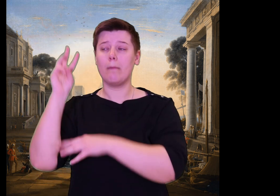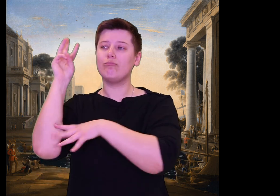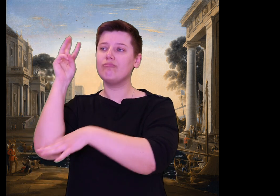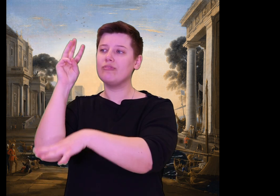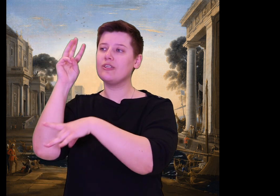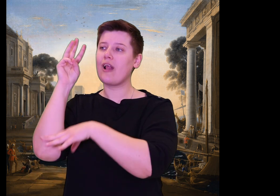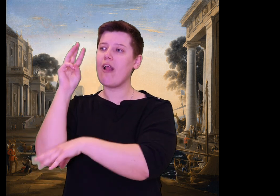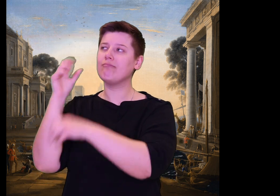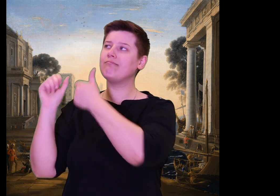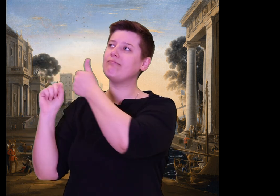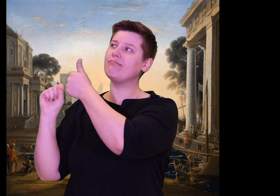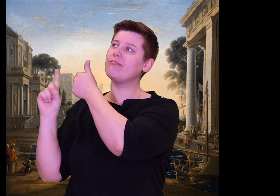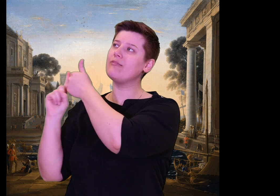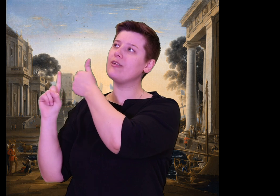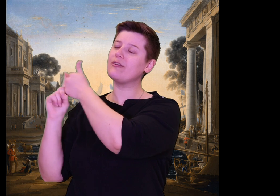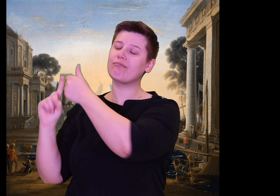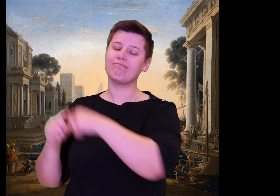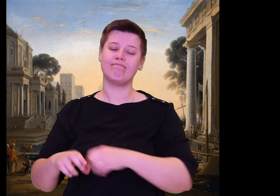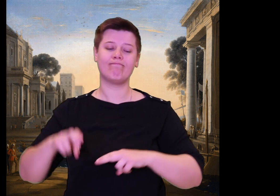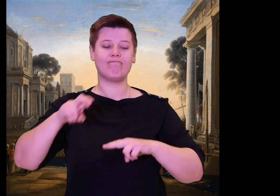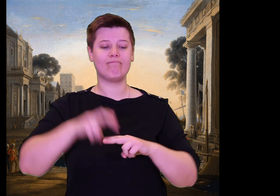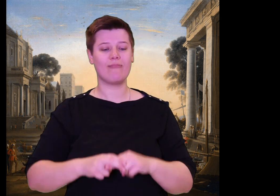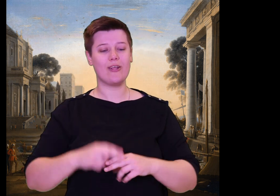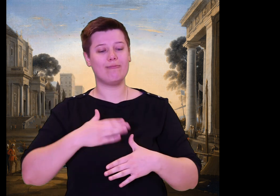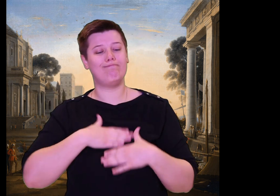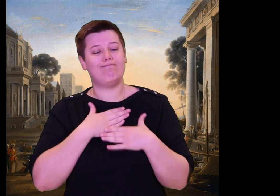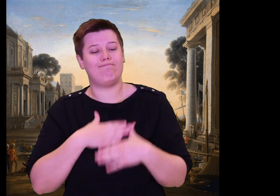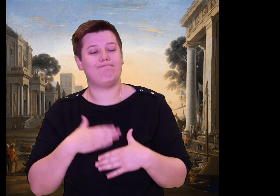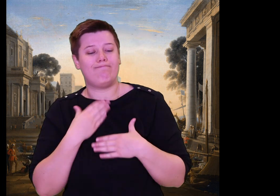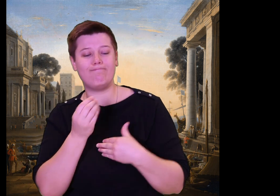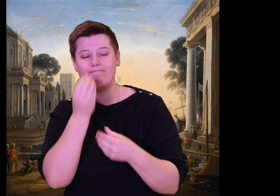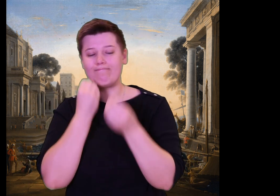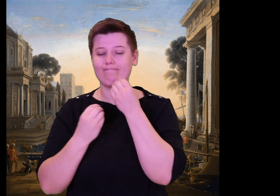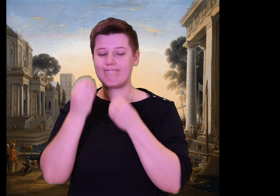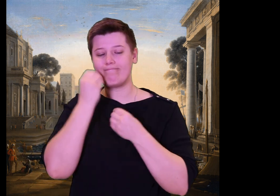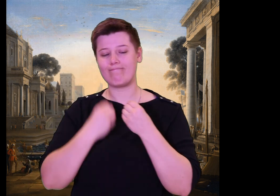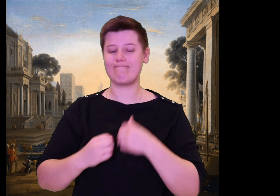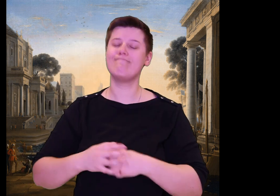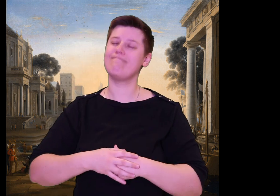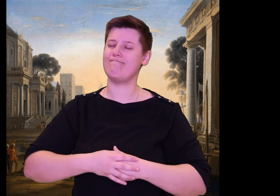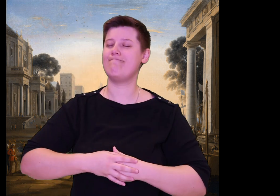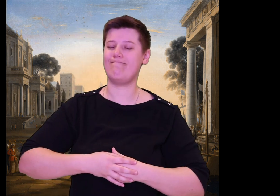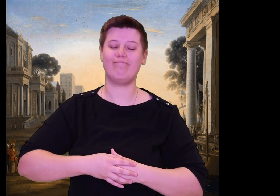but he longs to see even just the smoke that rises from his own homeland,